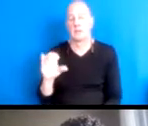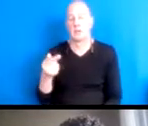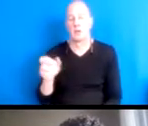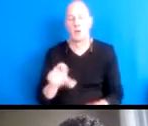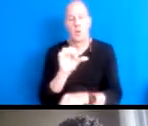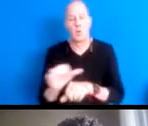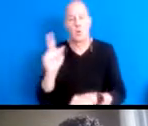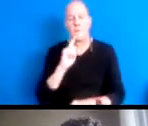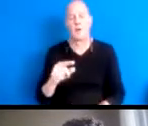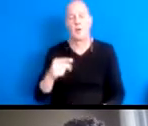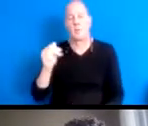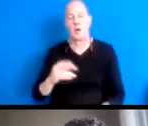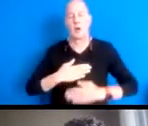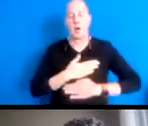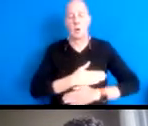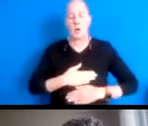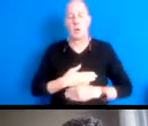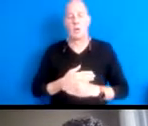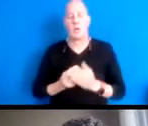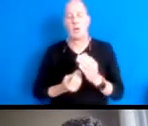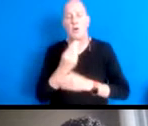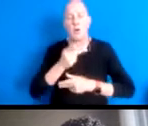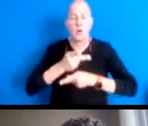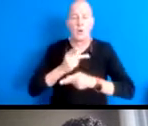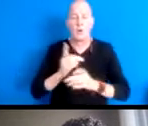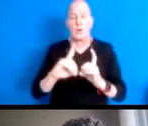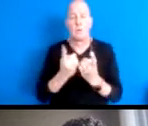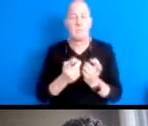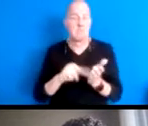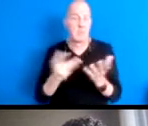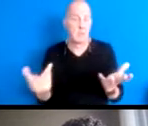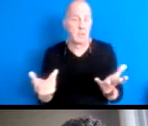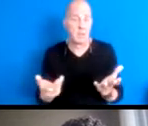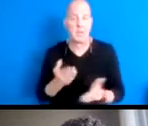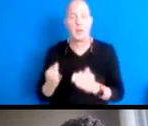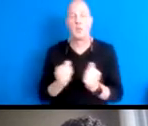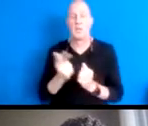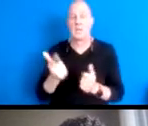and rec horticultural department, which means, perhaps that with his very large hands, perhaps,